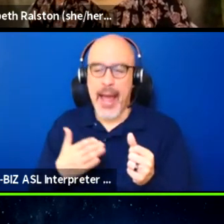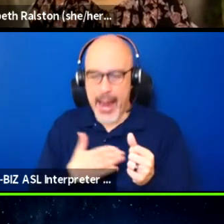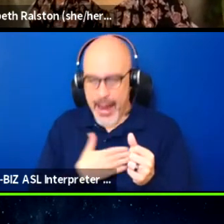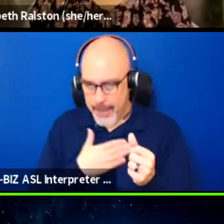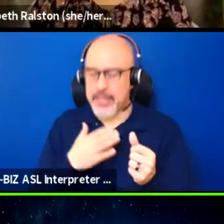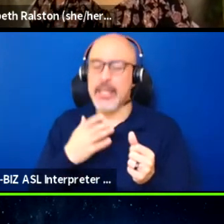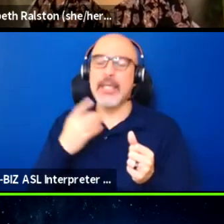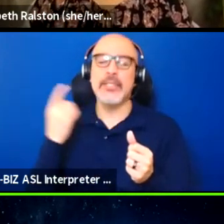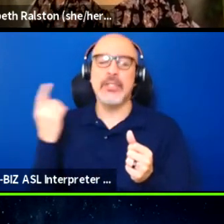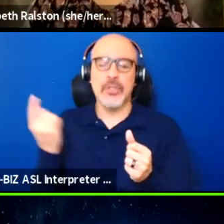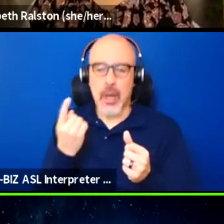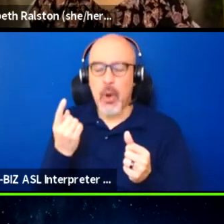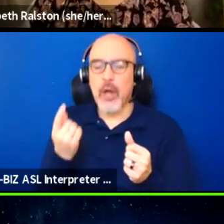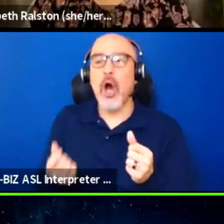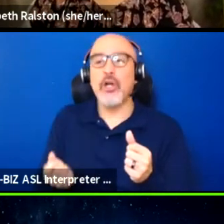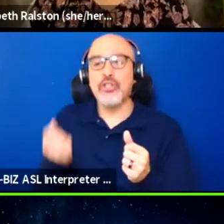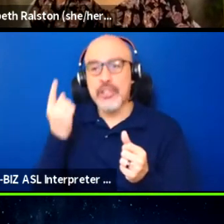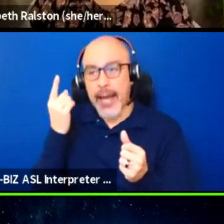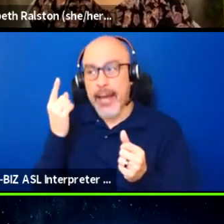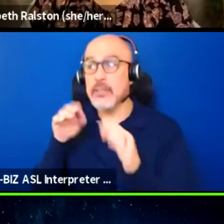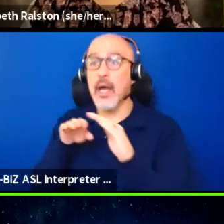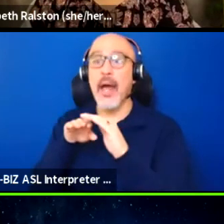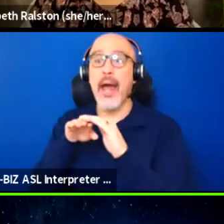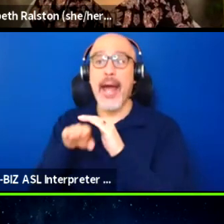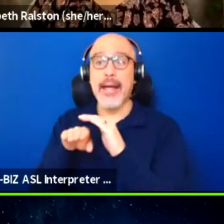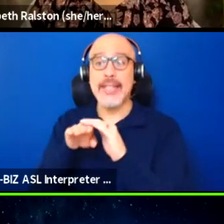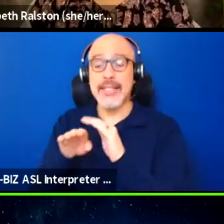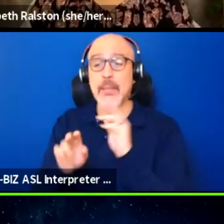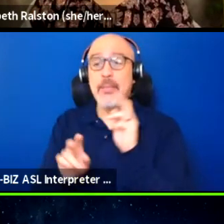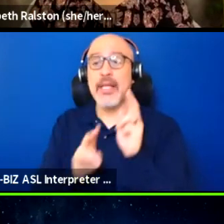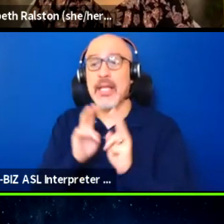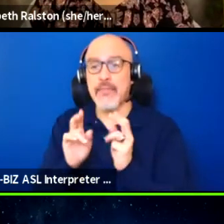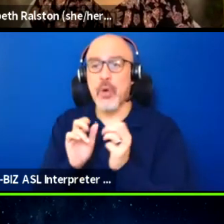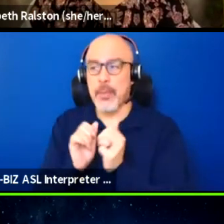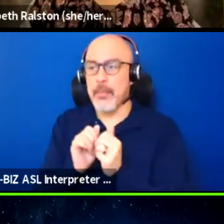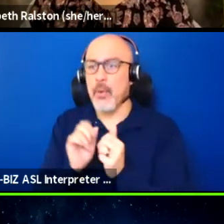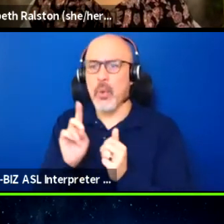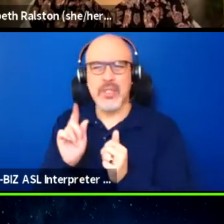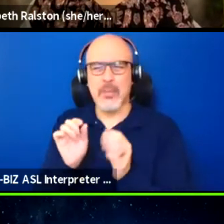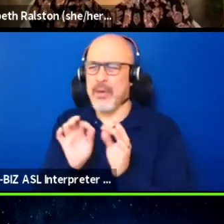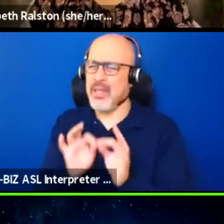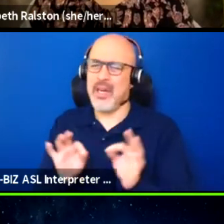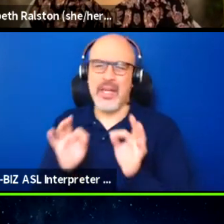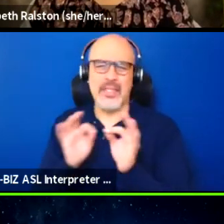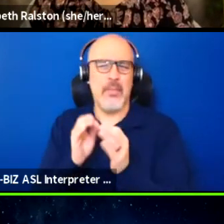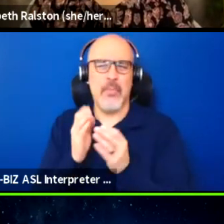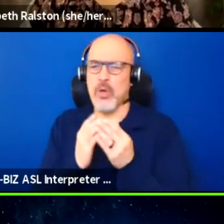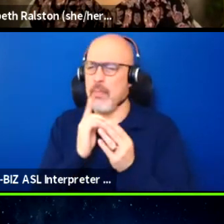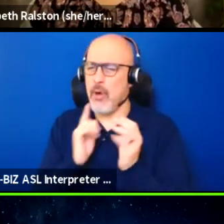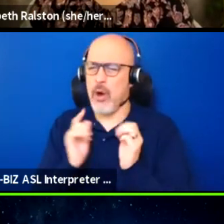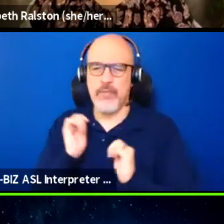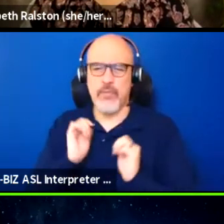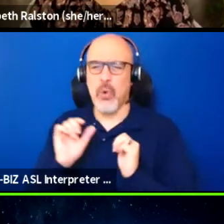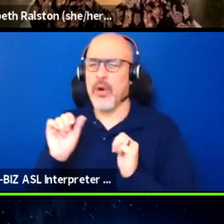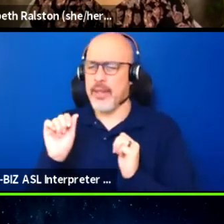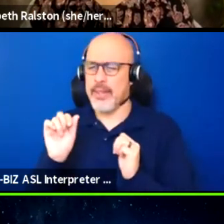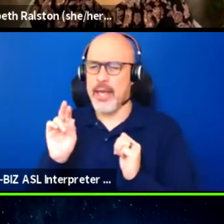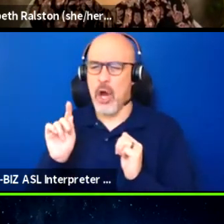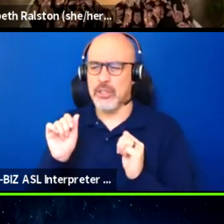that accessibility for people with disabilities is a crucial part of the arts. I remember, I think it was,